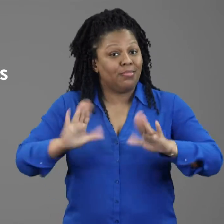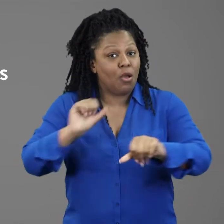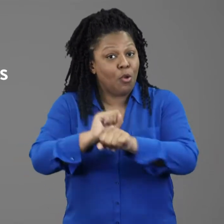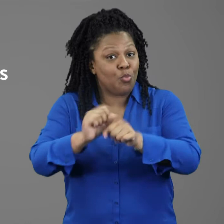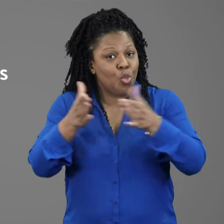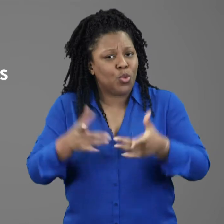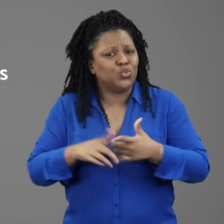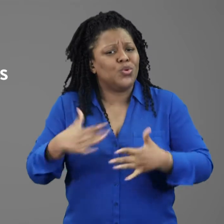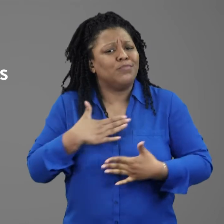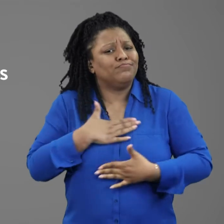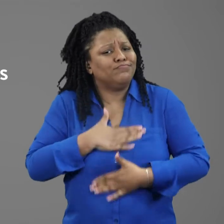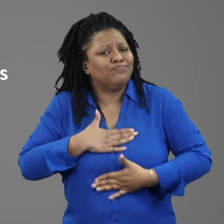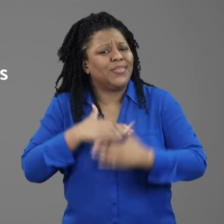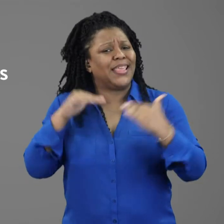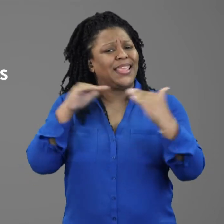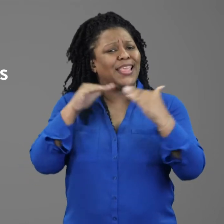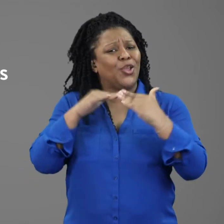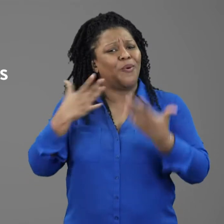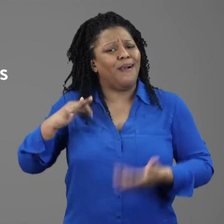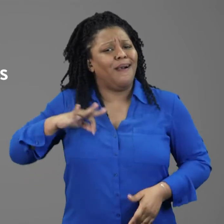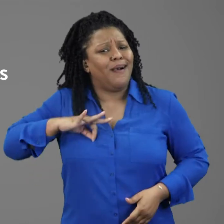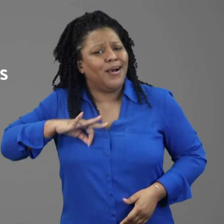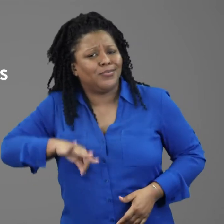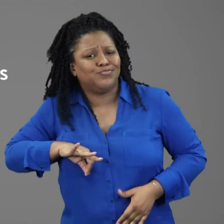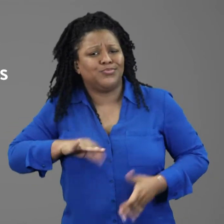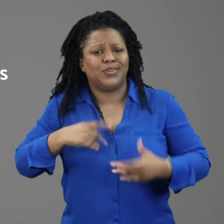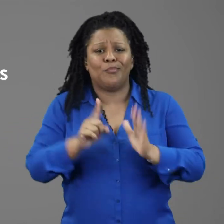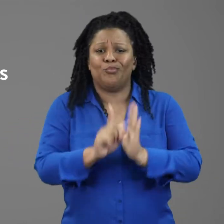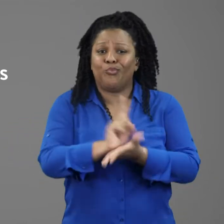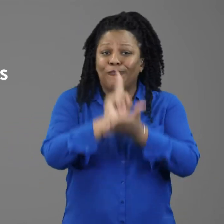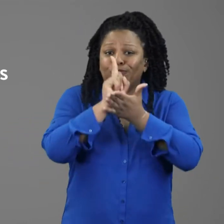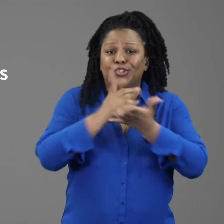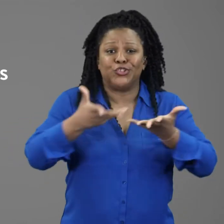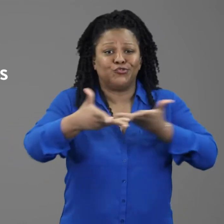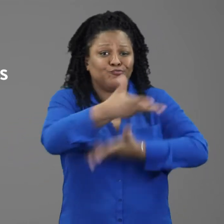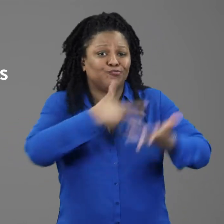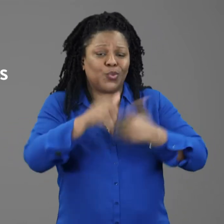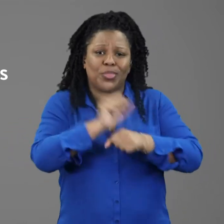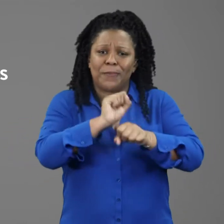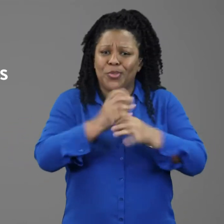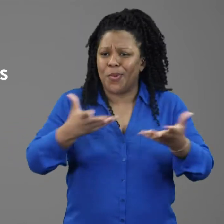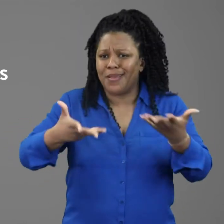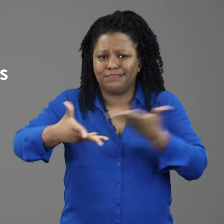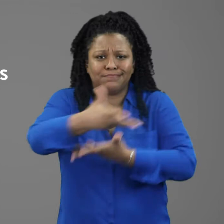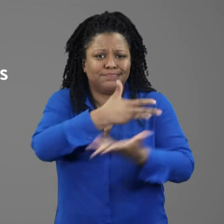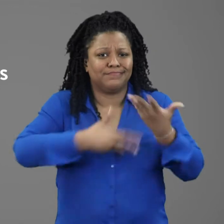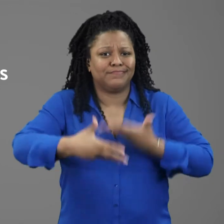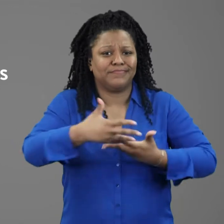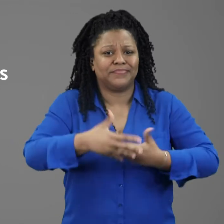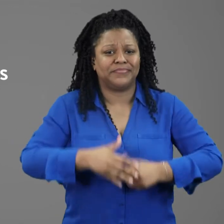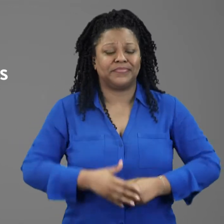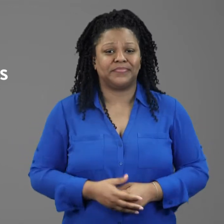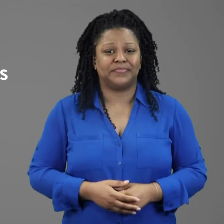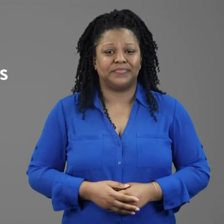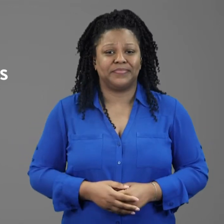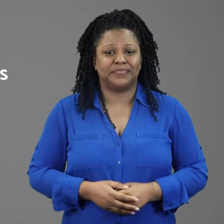Allow employees to enjoy equal benefits and privileges of employment.